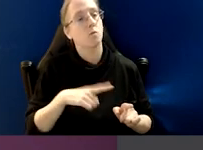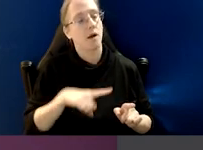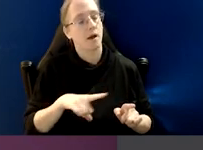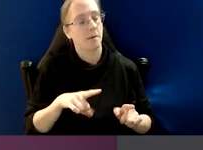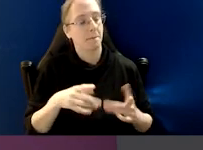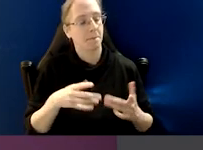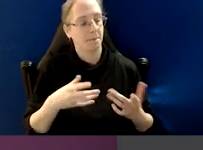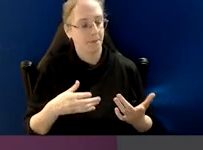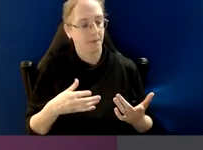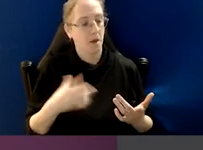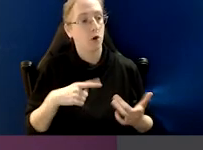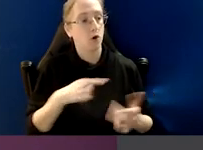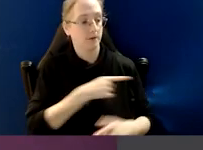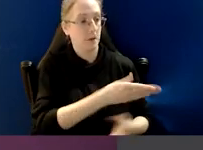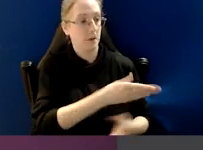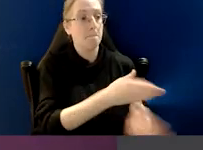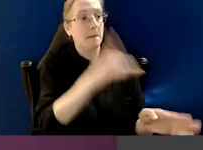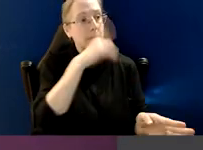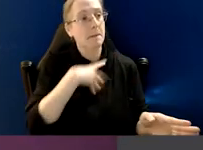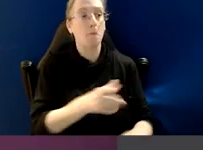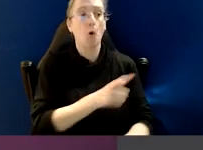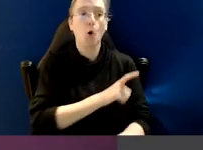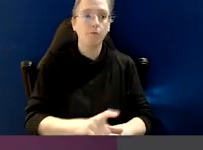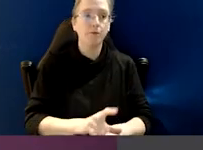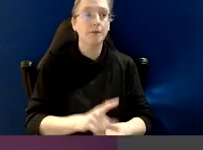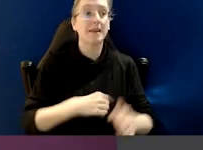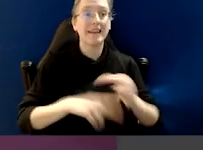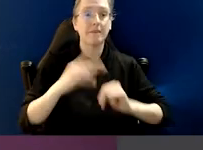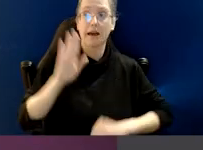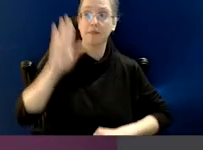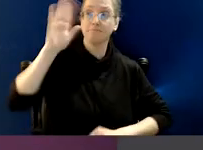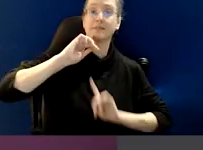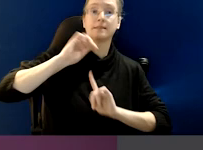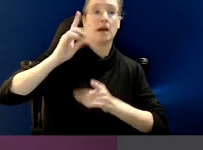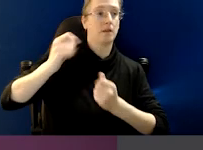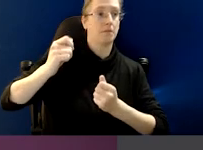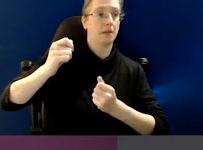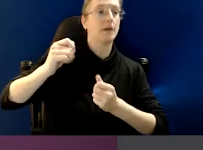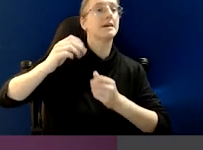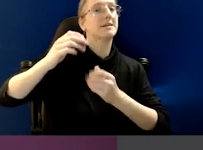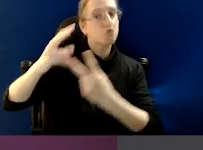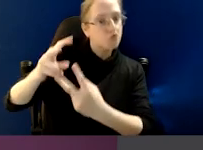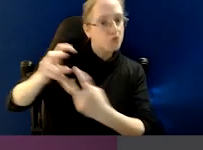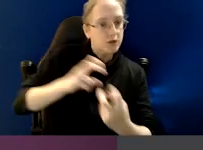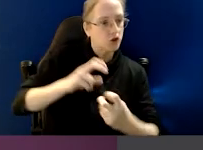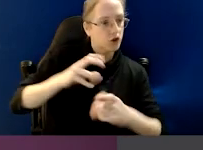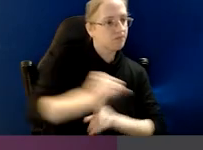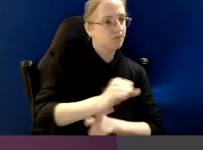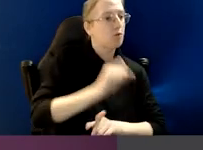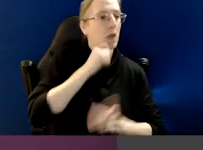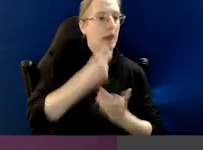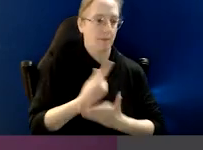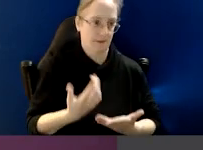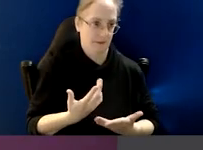But I think that speaks more to a higher level of confidence that something's gonna be done when people come forward.